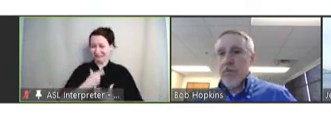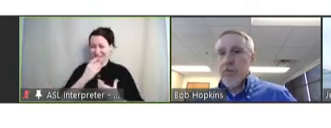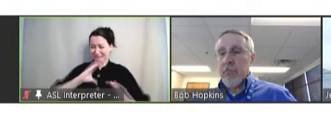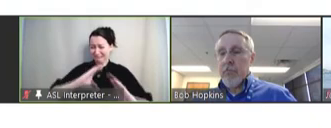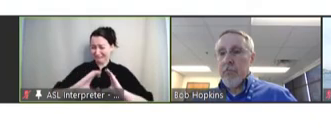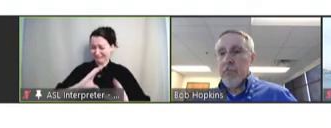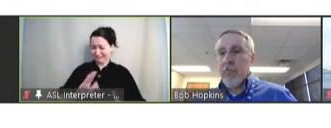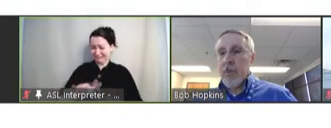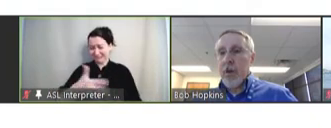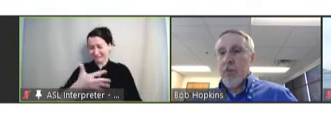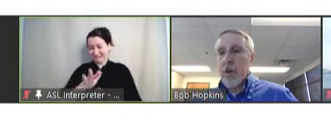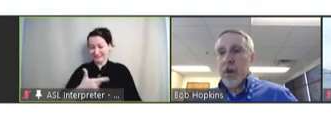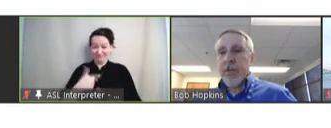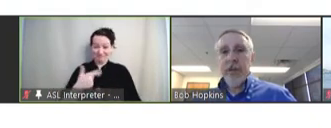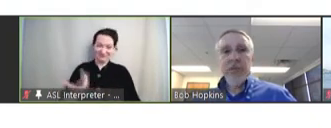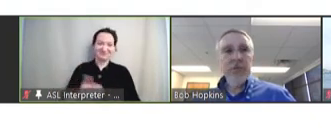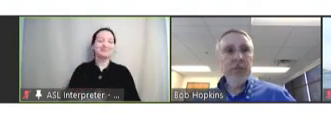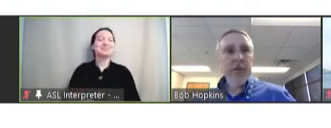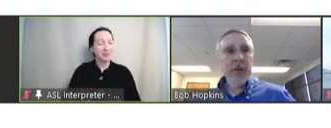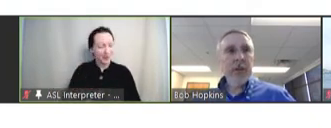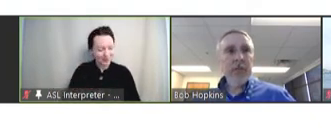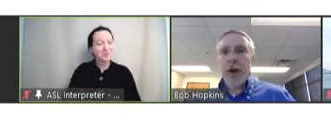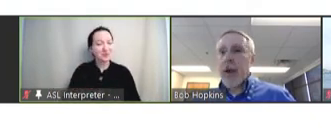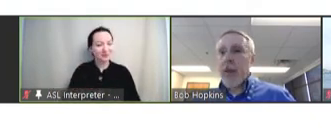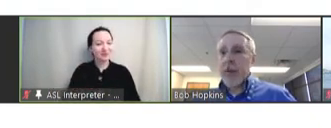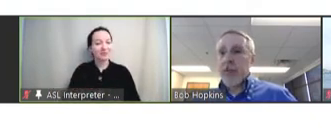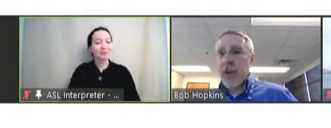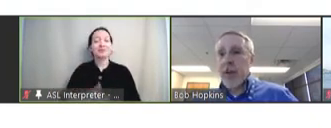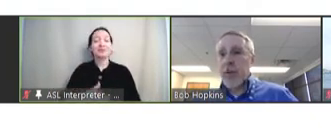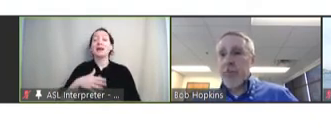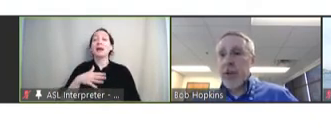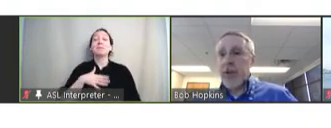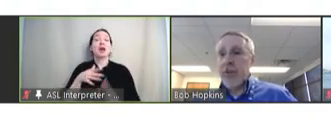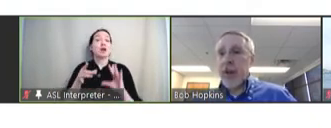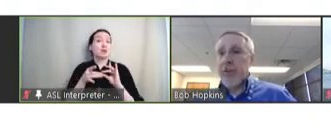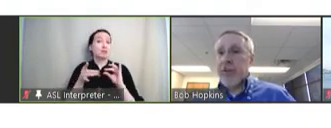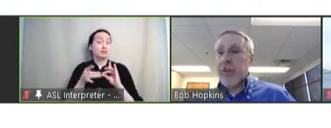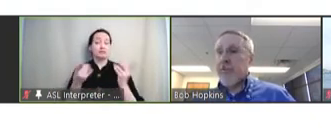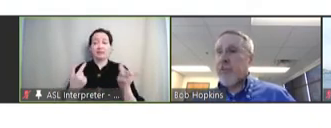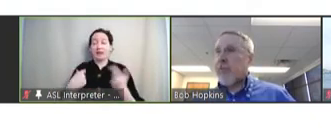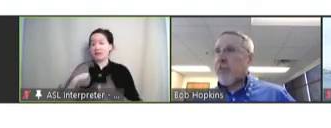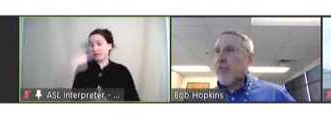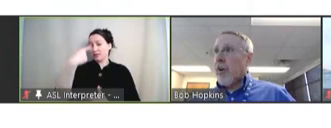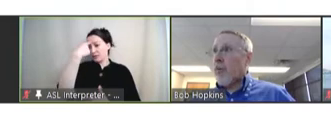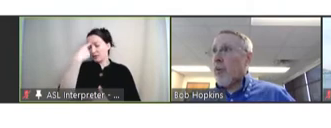Robert Hopkins: Well, I think my comment to that would be: I think that fits in very well